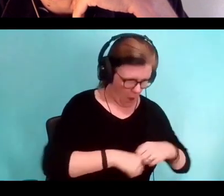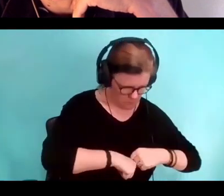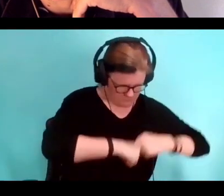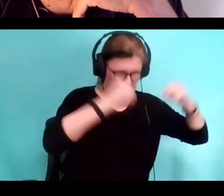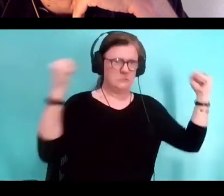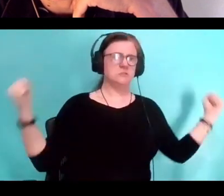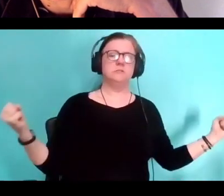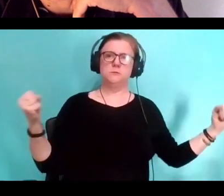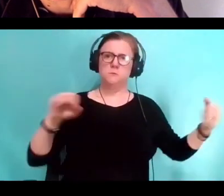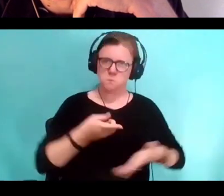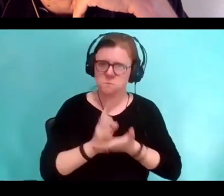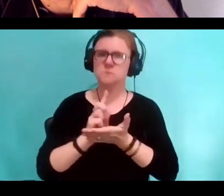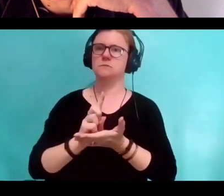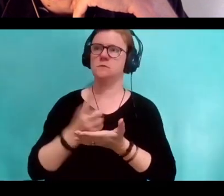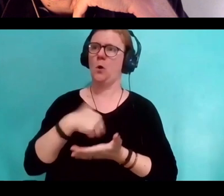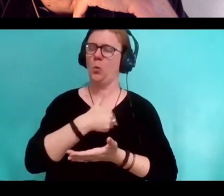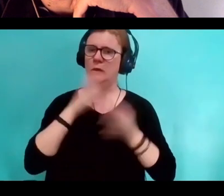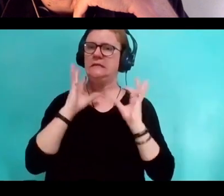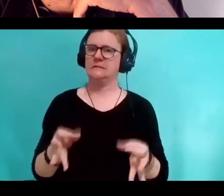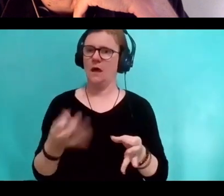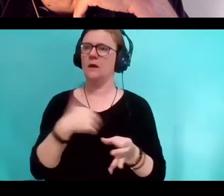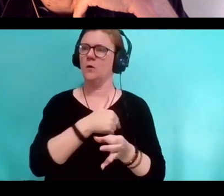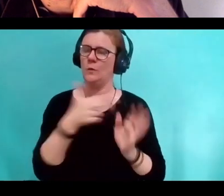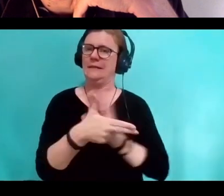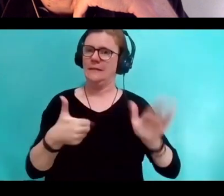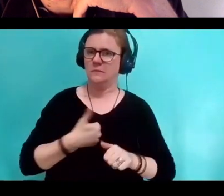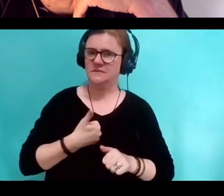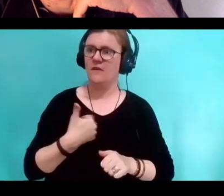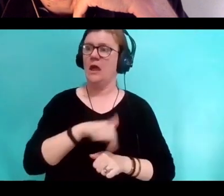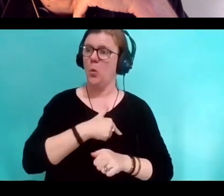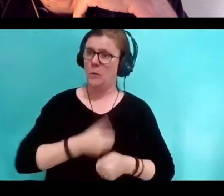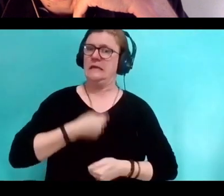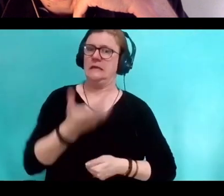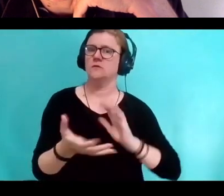we're the ones defining those stories, talking to the doctors.